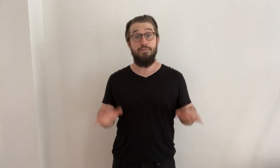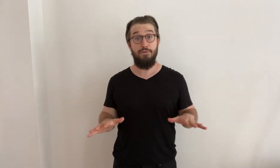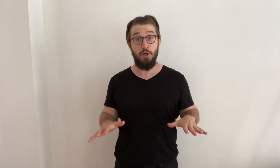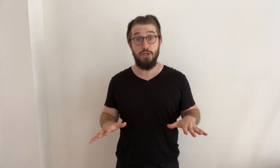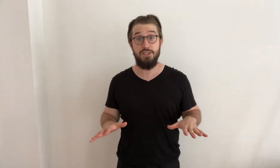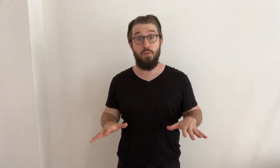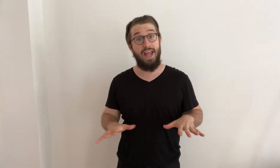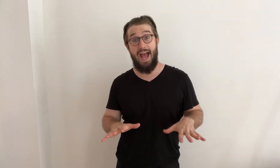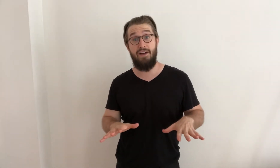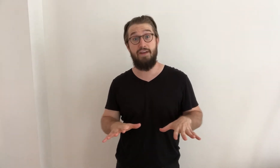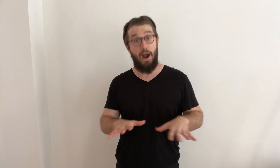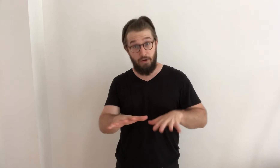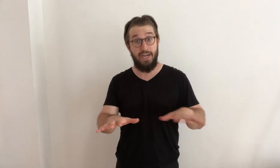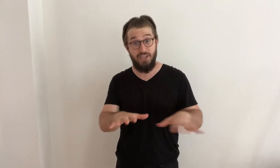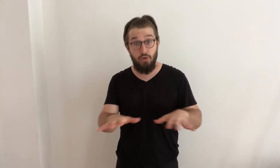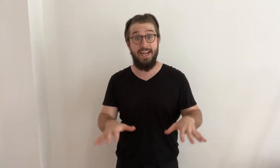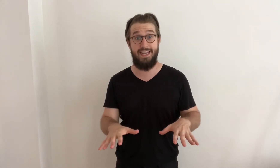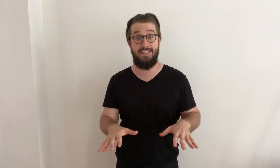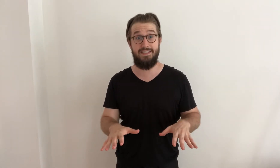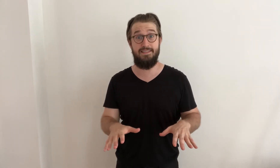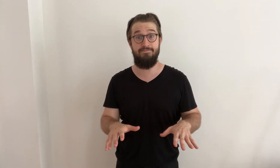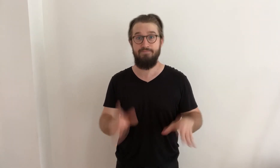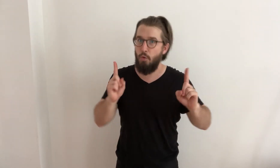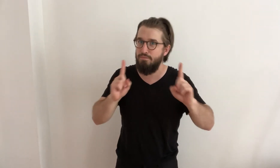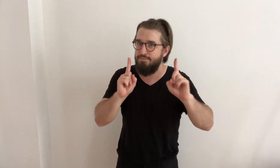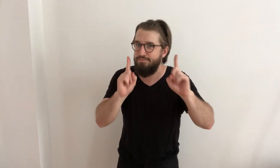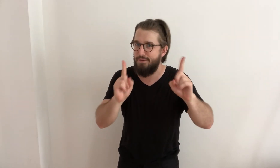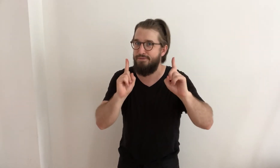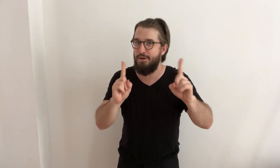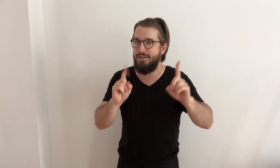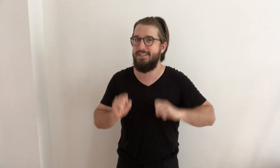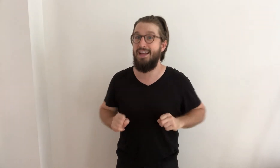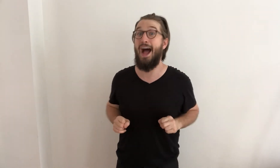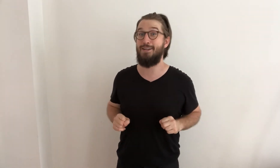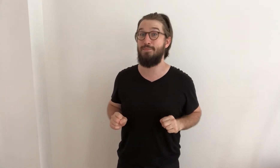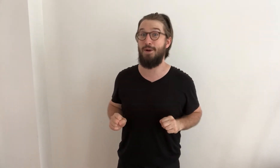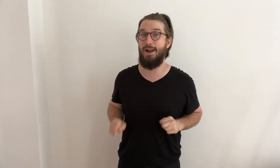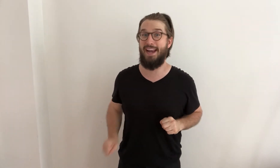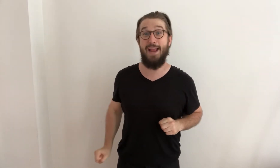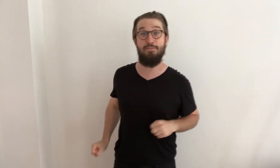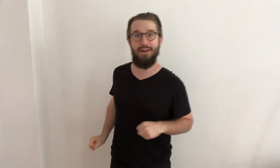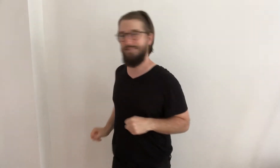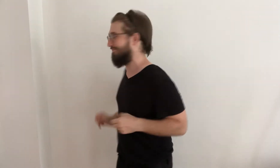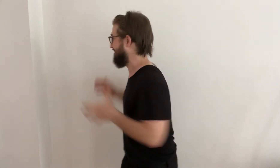First, we have our ingredients. Oh, but first, I should put on an apron!